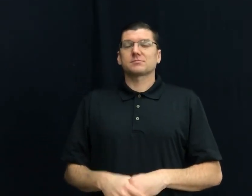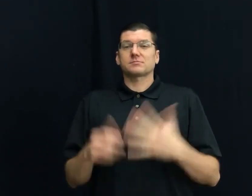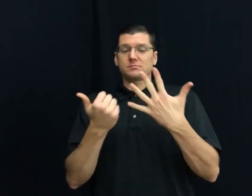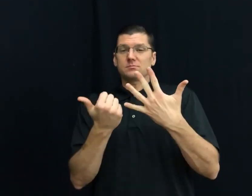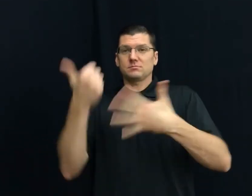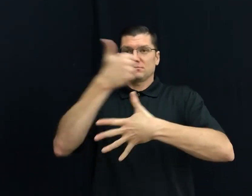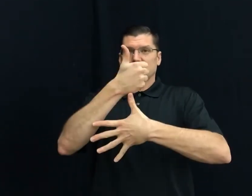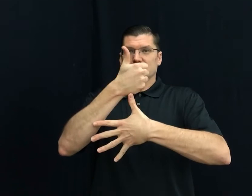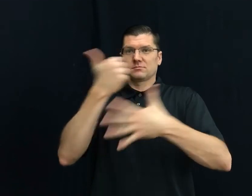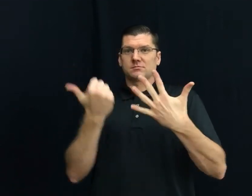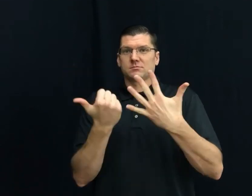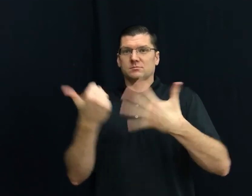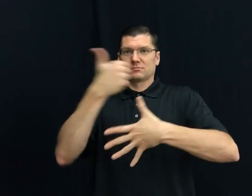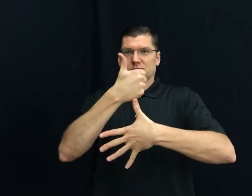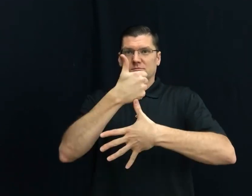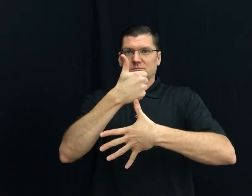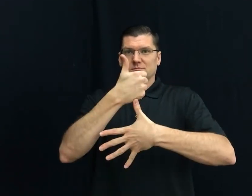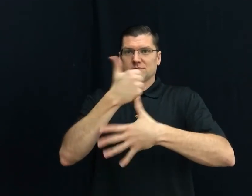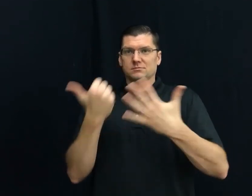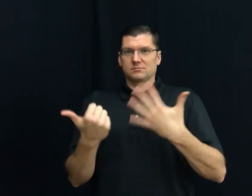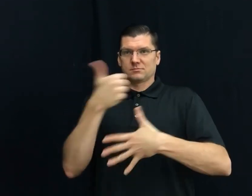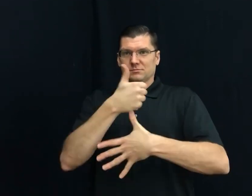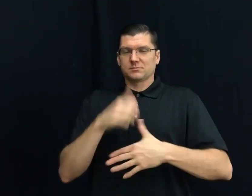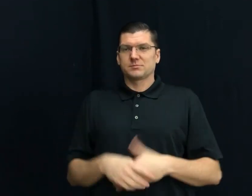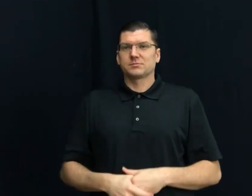55) PRIORITIZE